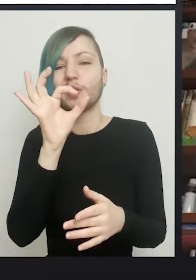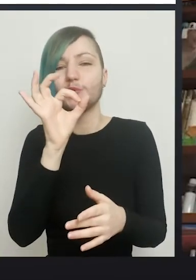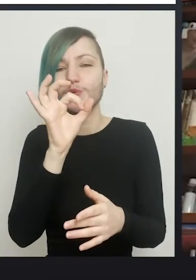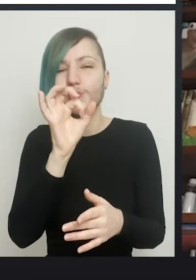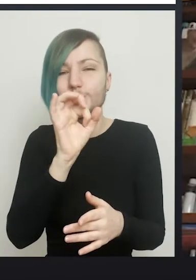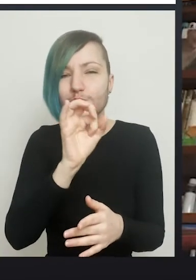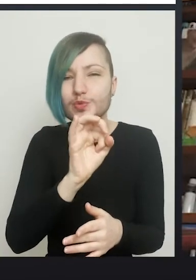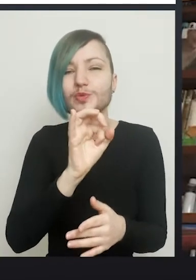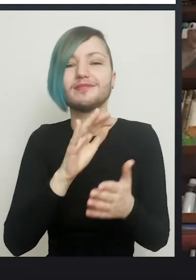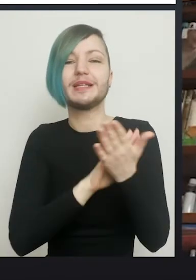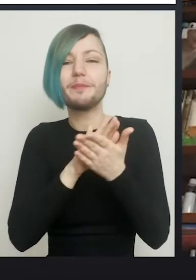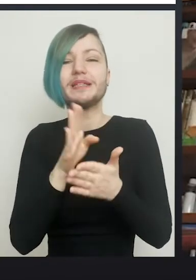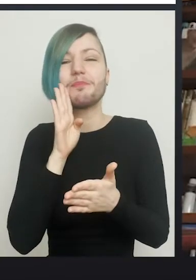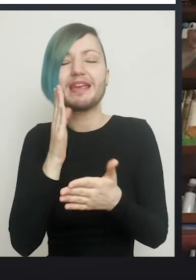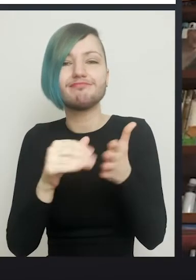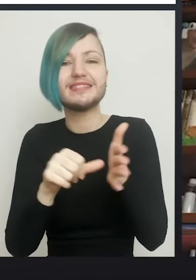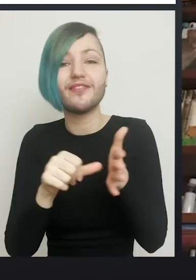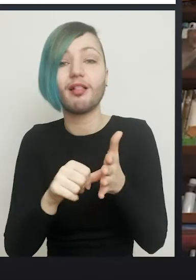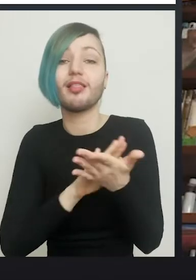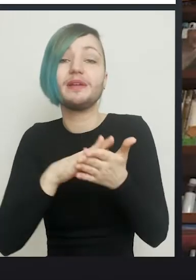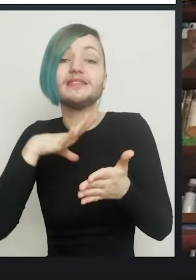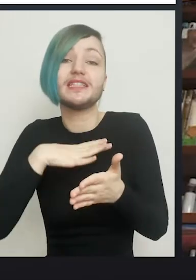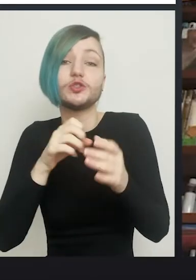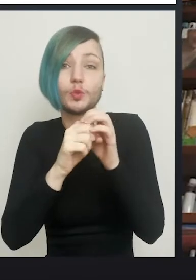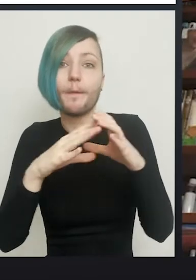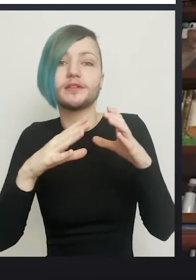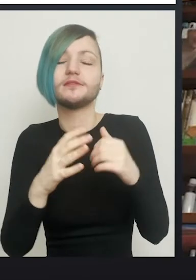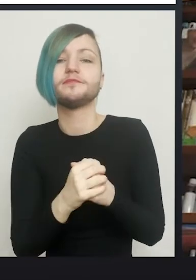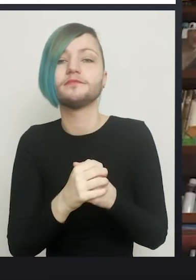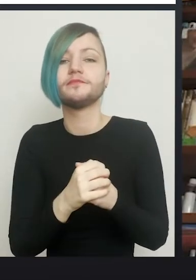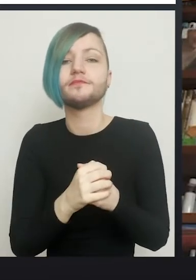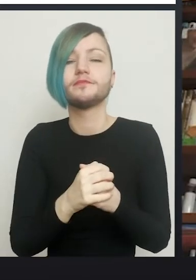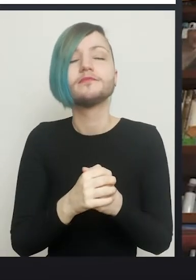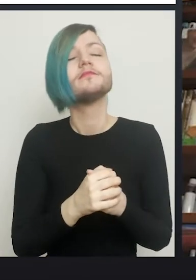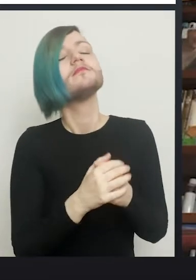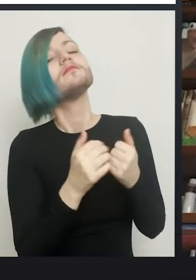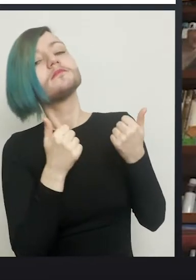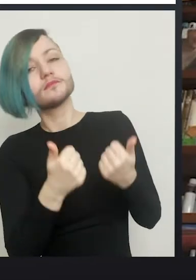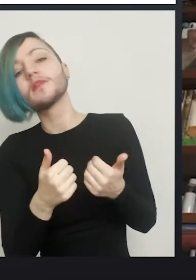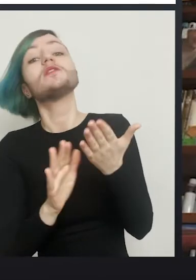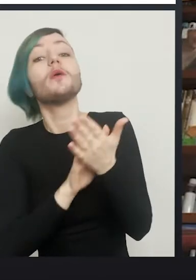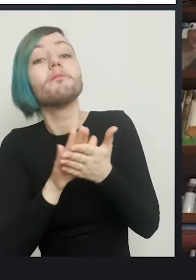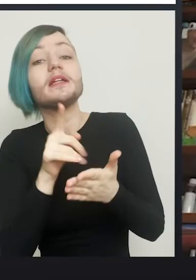And they're going to need something to open it up. So you've changed your technique to basically vastly reduce that down.